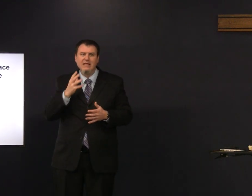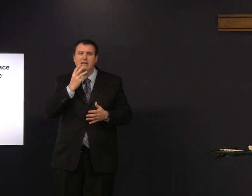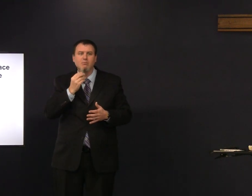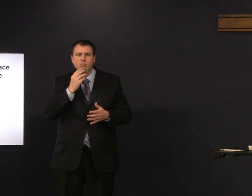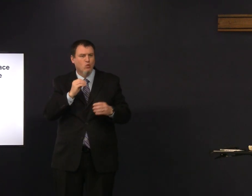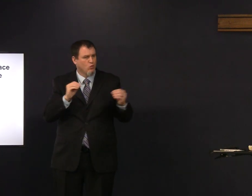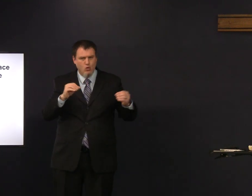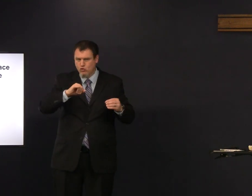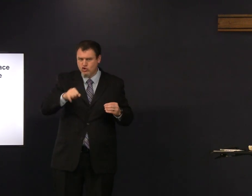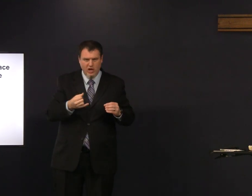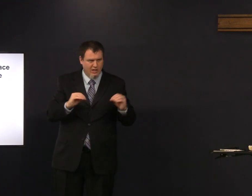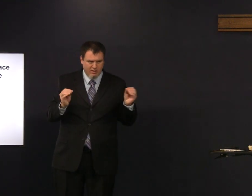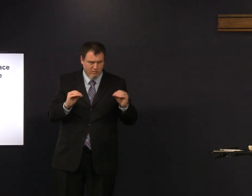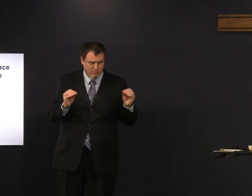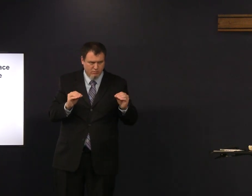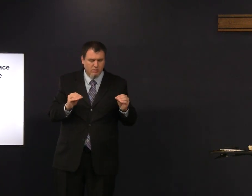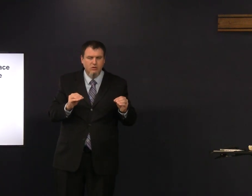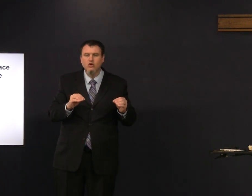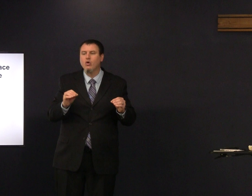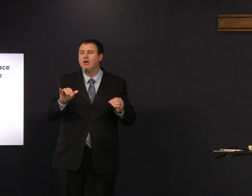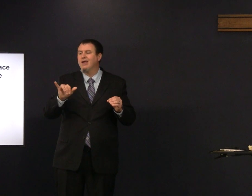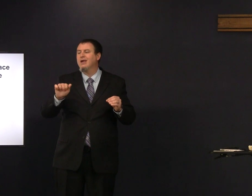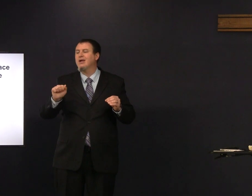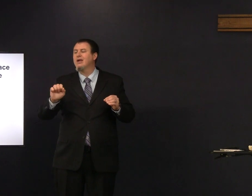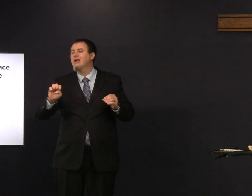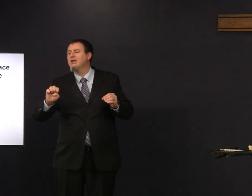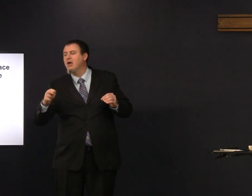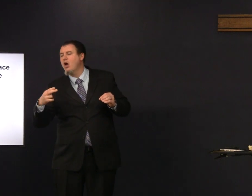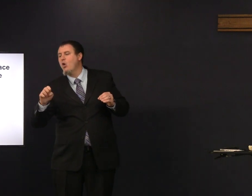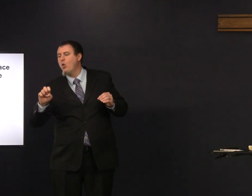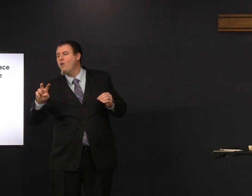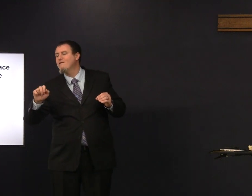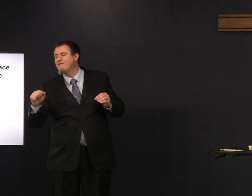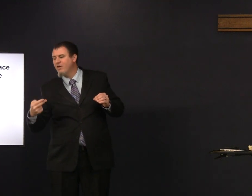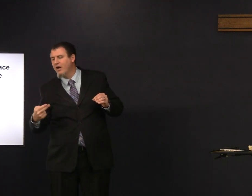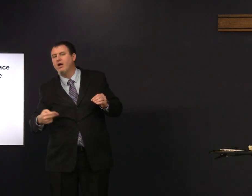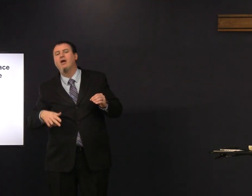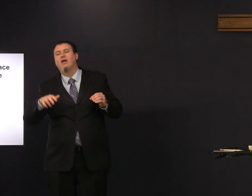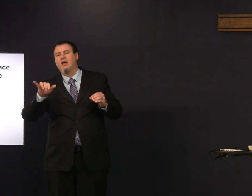Yahweh yaira because in Hebrew there's no j